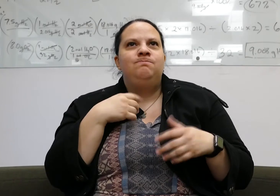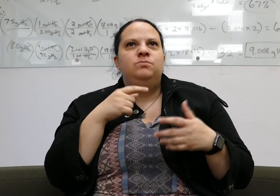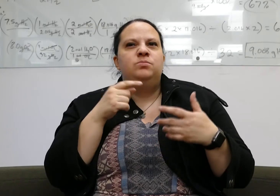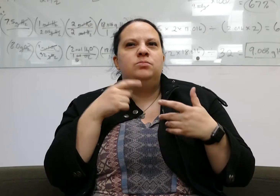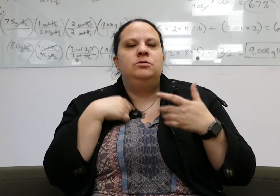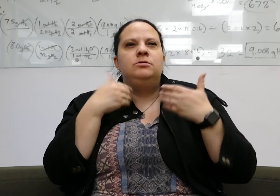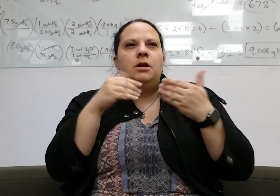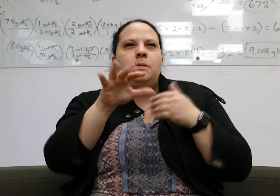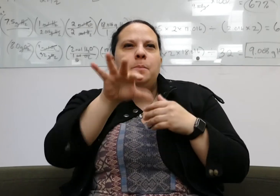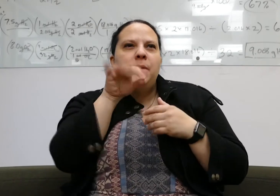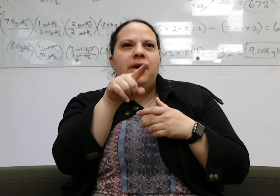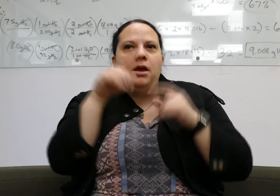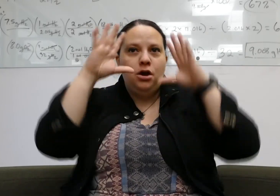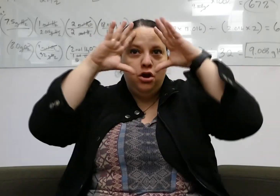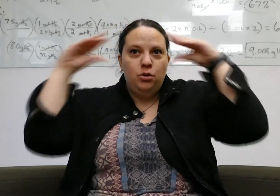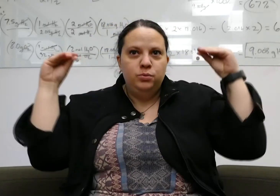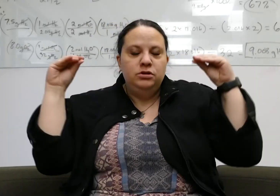I will explain about Holland.